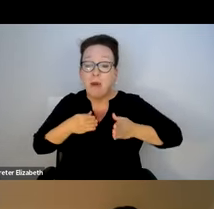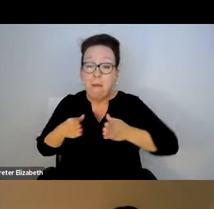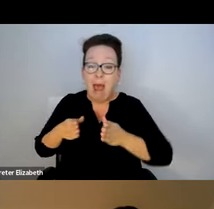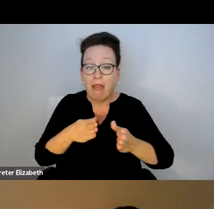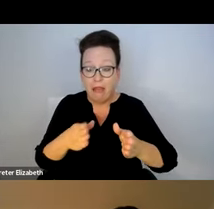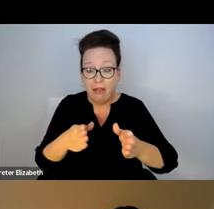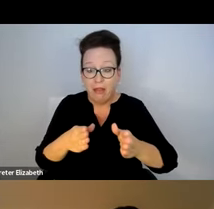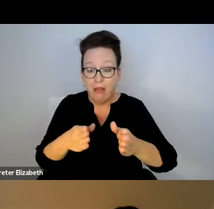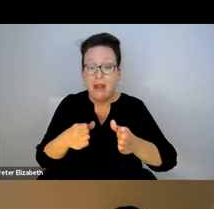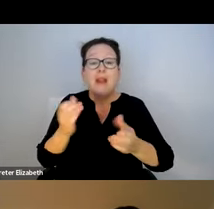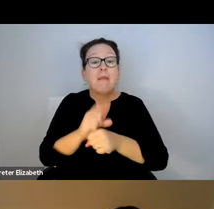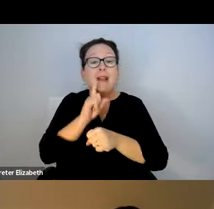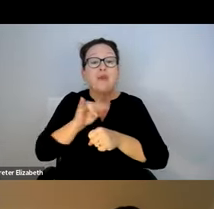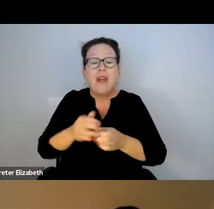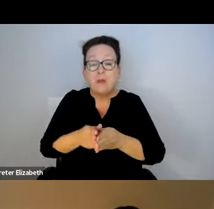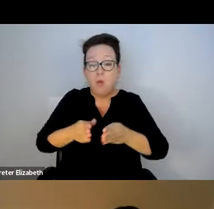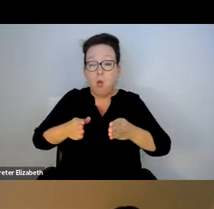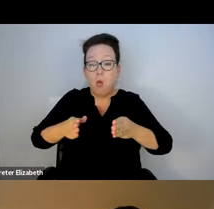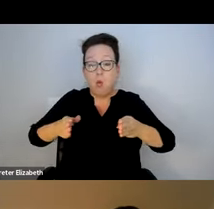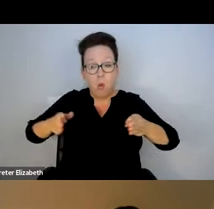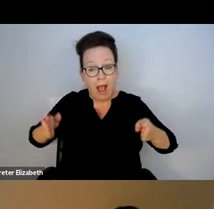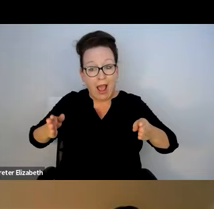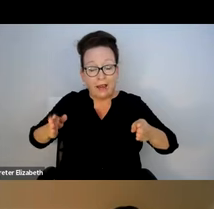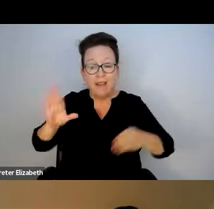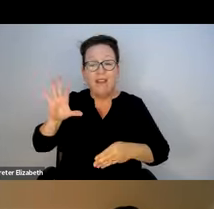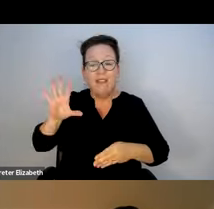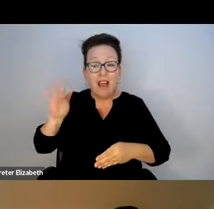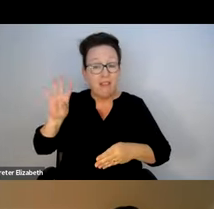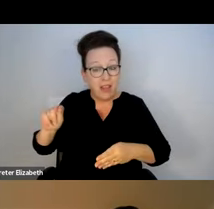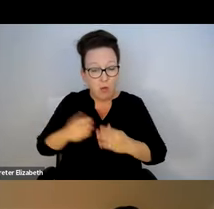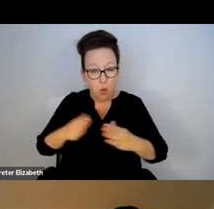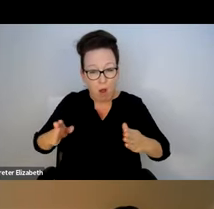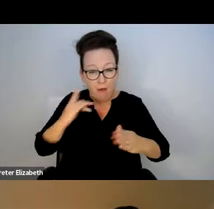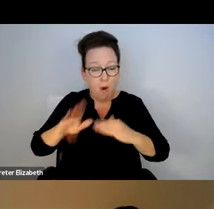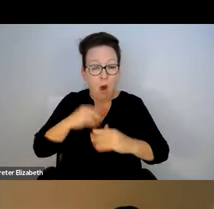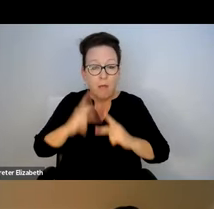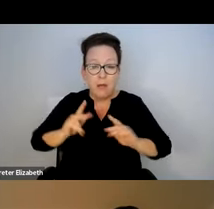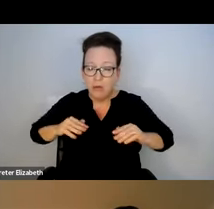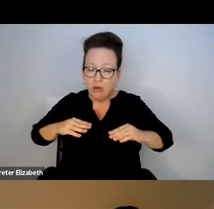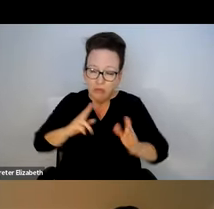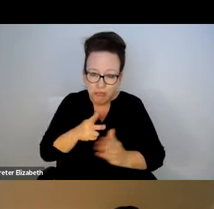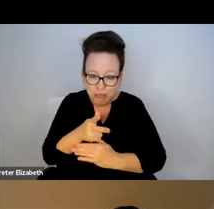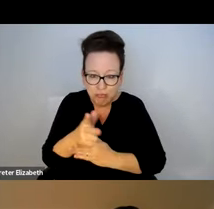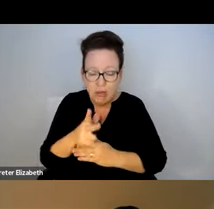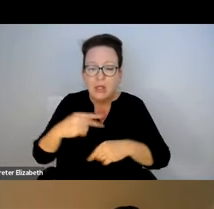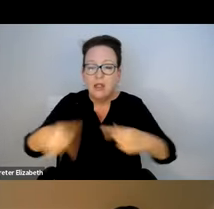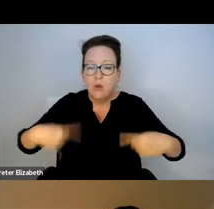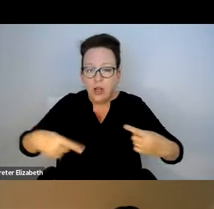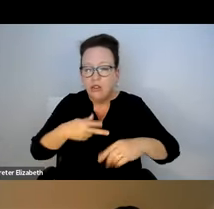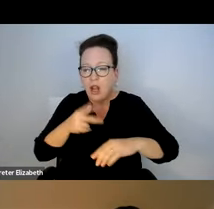MAKING SURE WE PROVIDE AN ACCESSIBLE PATH SO THE PATHS THAT ARE BEING SHOVELLED ARE